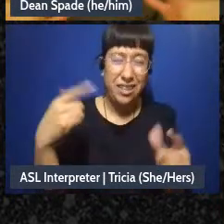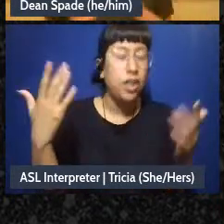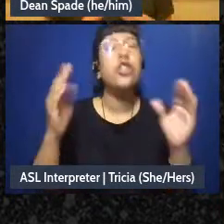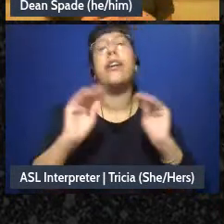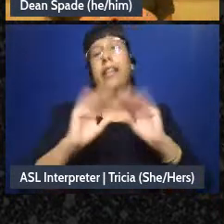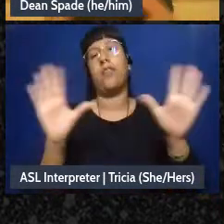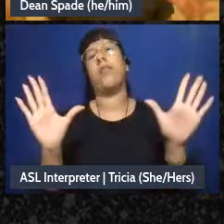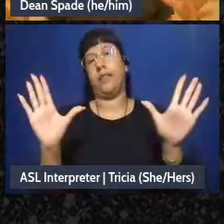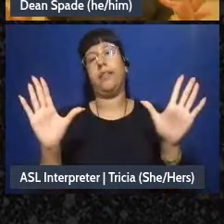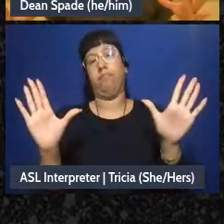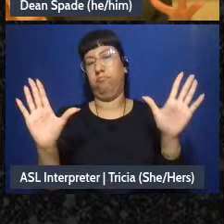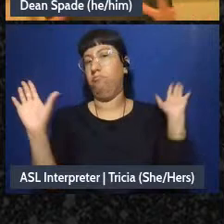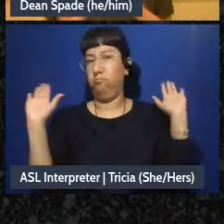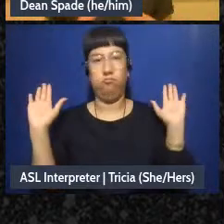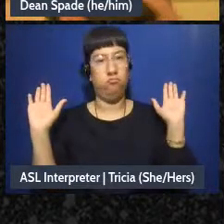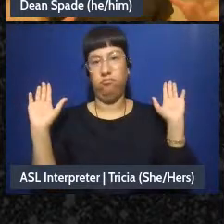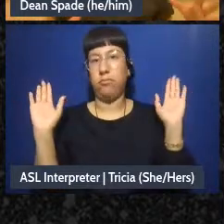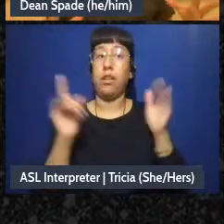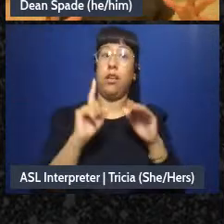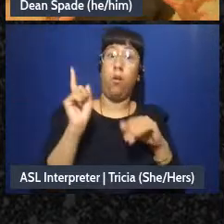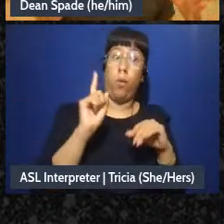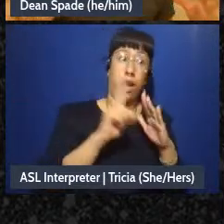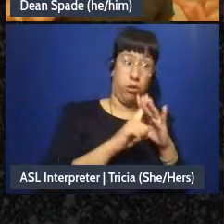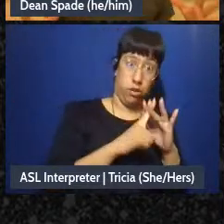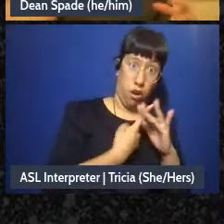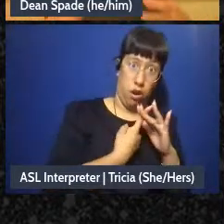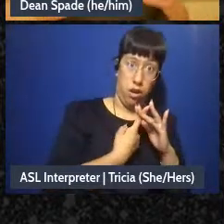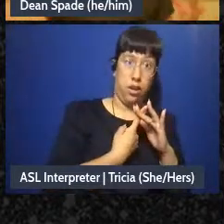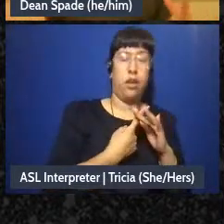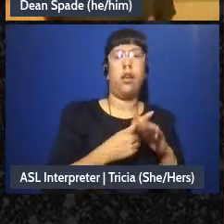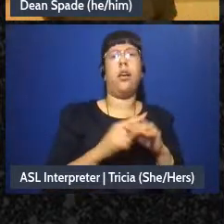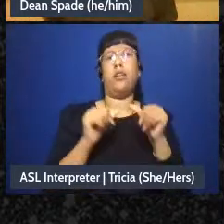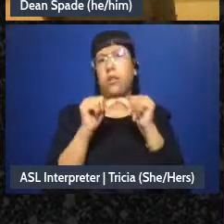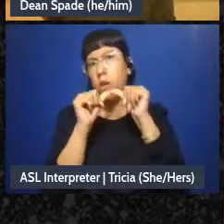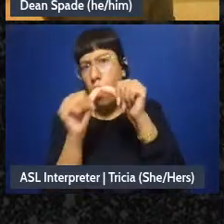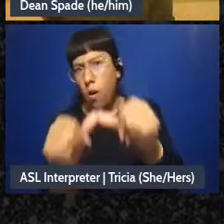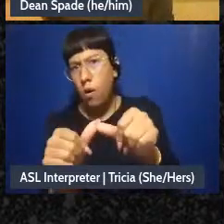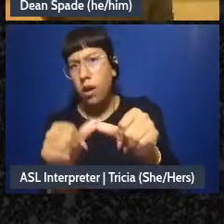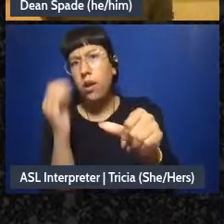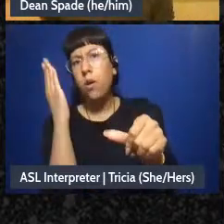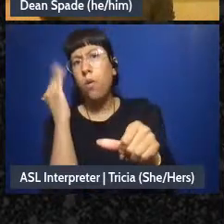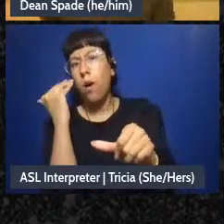like, where it-where it started, where it's going, why. Like, that is, like, vital to facilitation